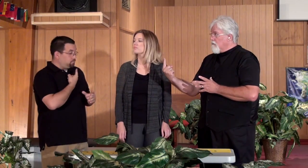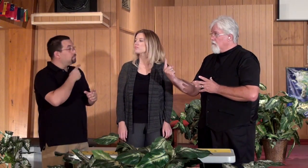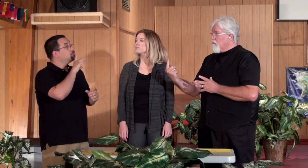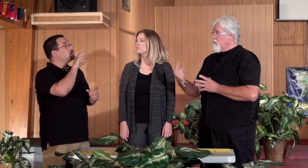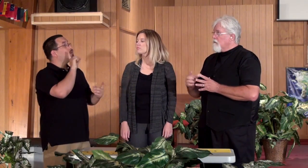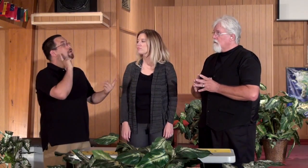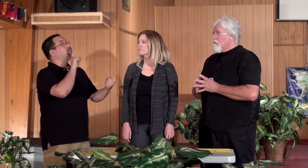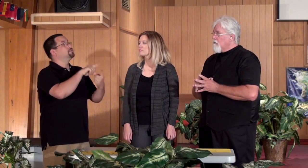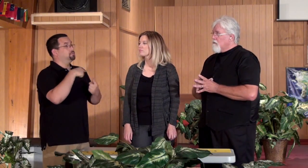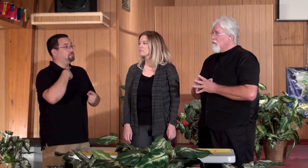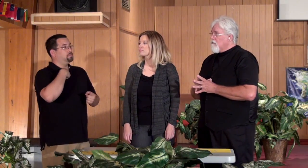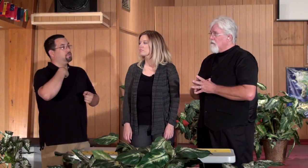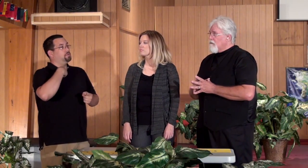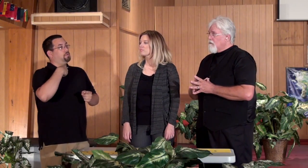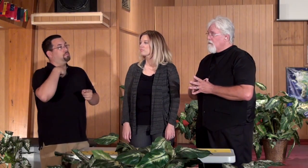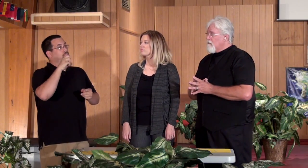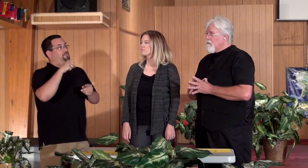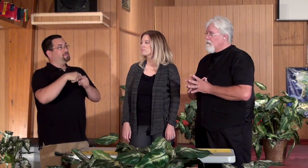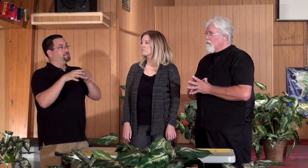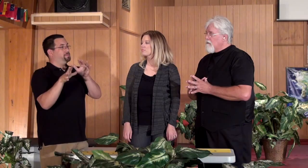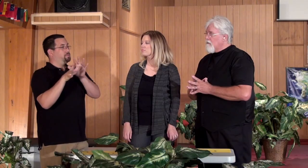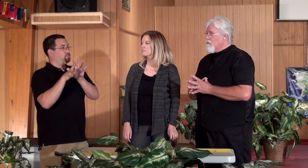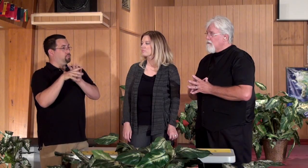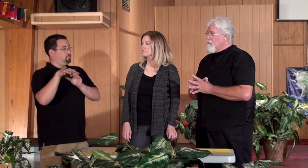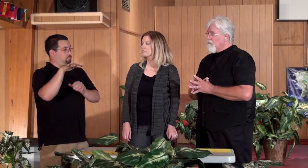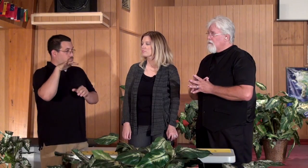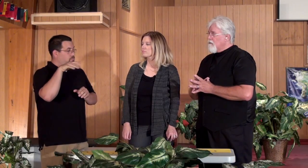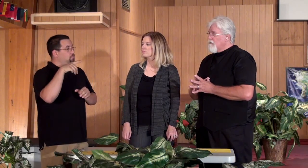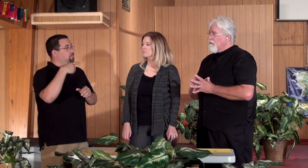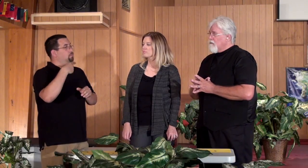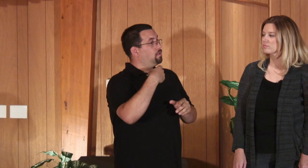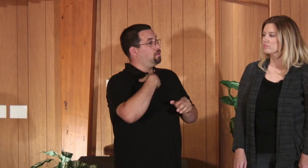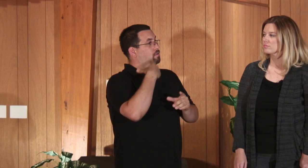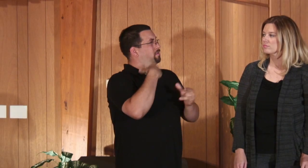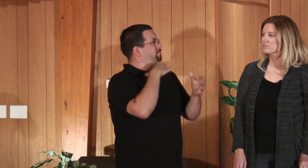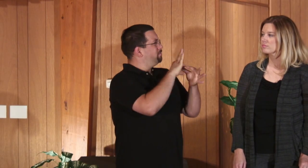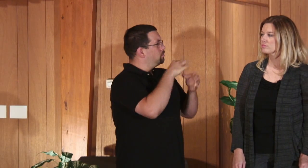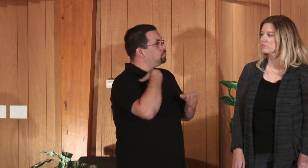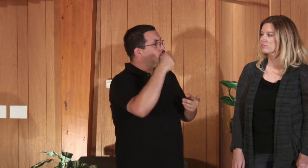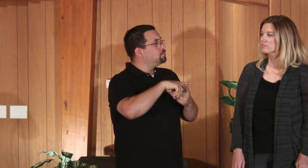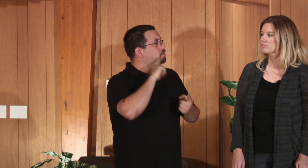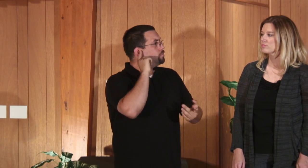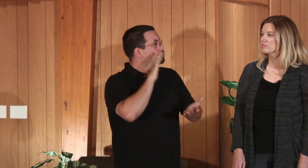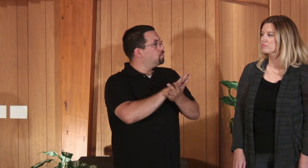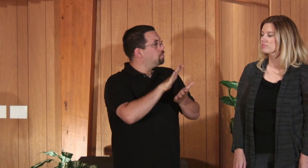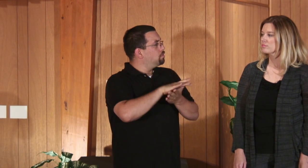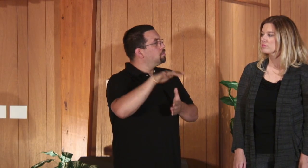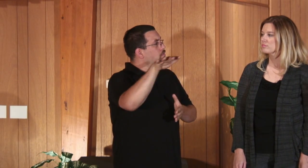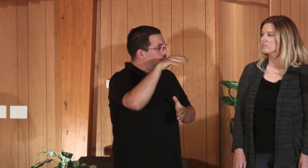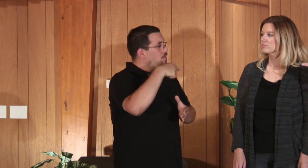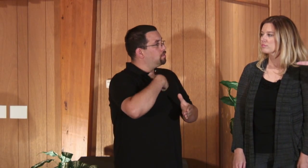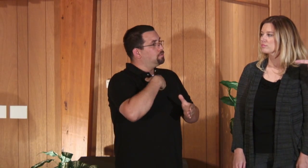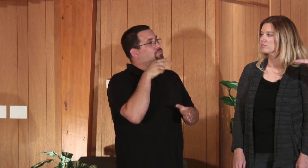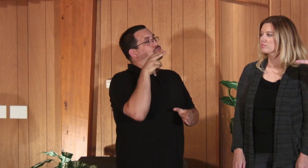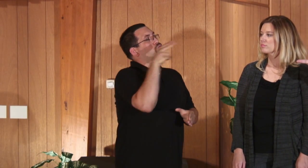Ryan: Yeah that was until my senior year. I went to the deaf school over there. And